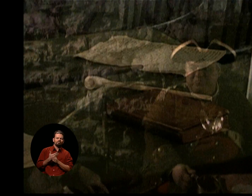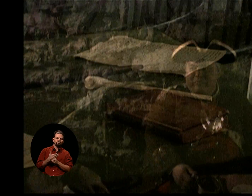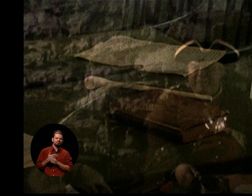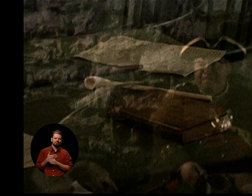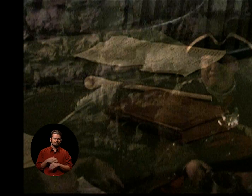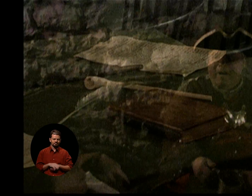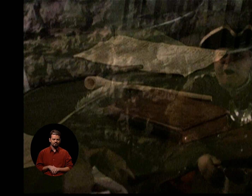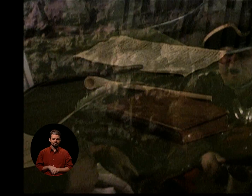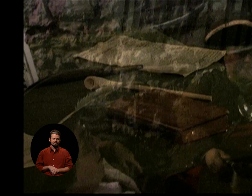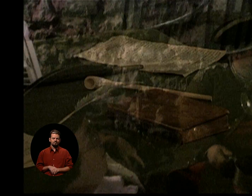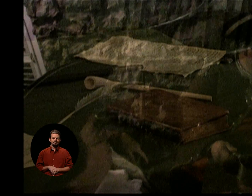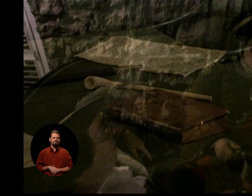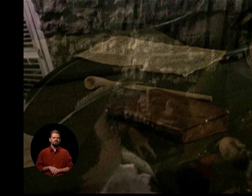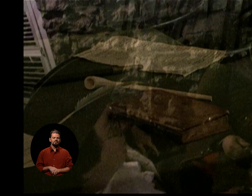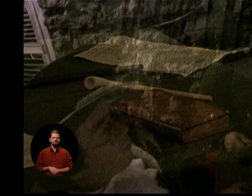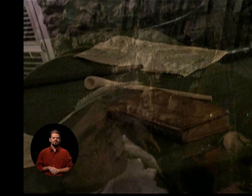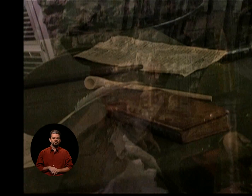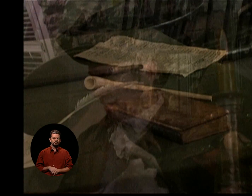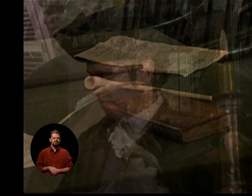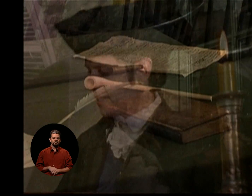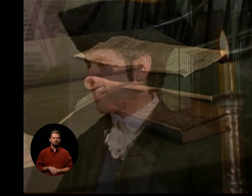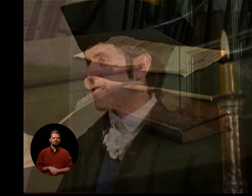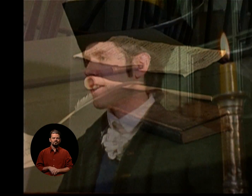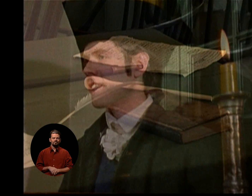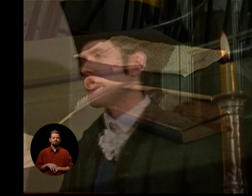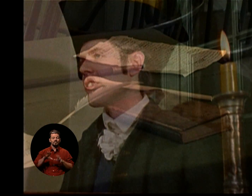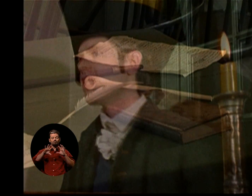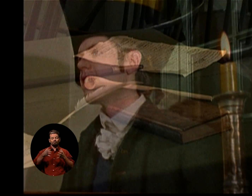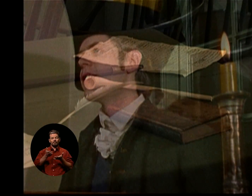THIS CLASS OF RIGHTS BECAME KNOWN AS CIVIL RIGHTS.